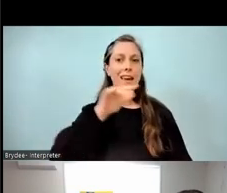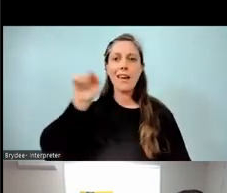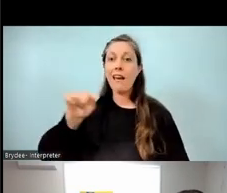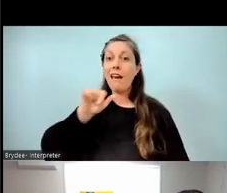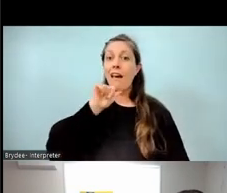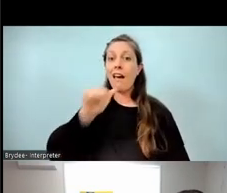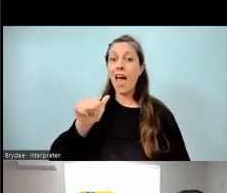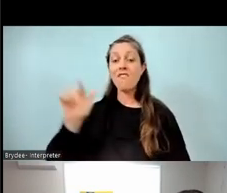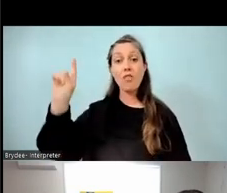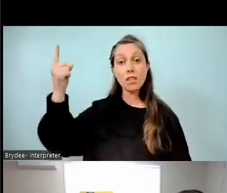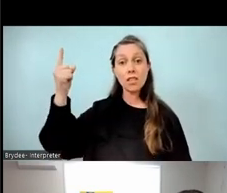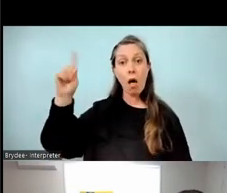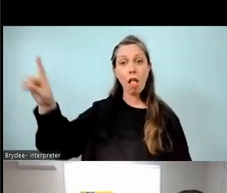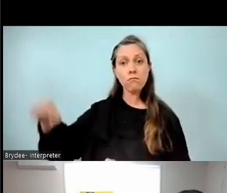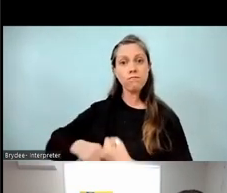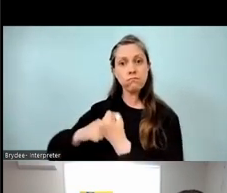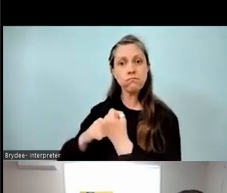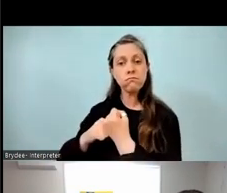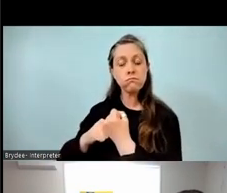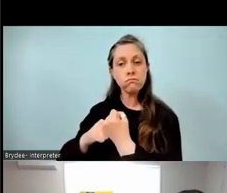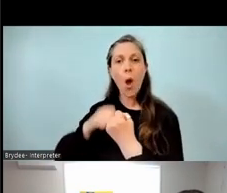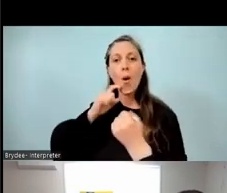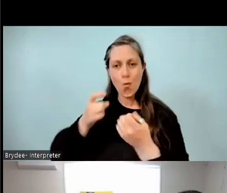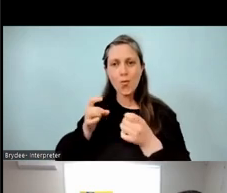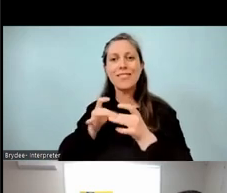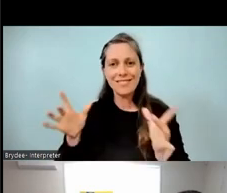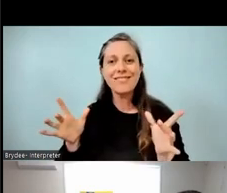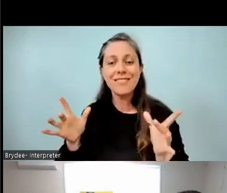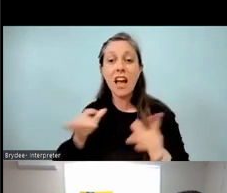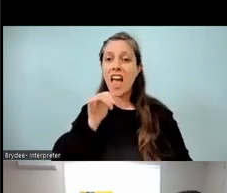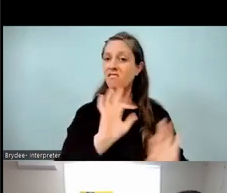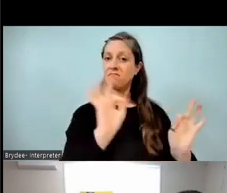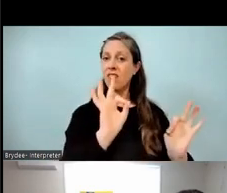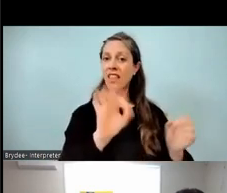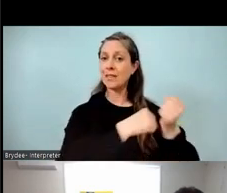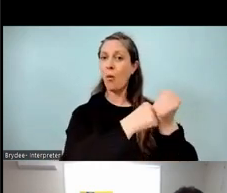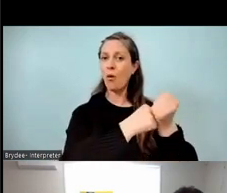if the principal is on board, things will happen. If they're not, it's a lot harder.